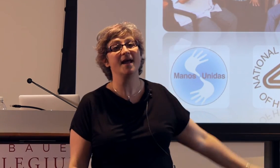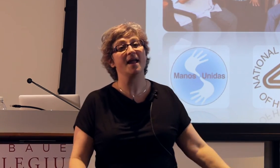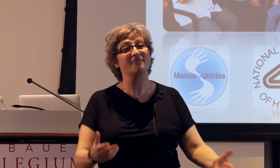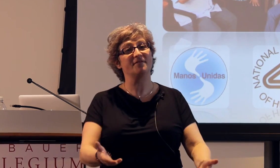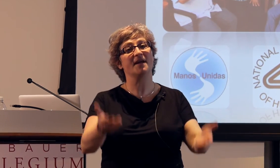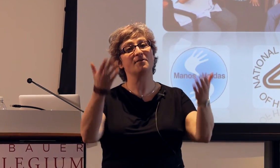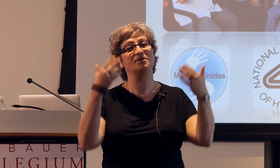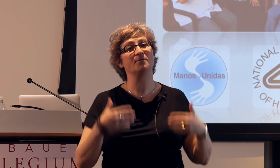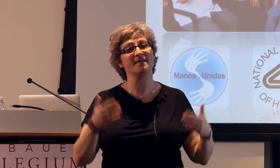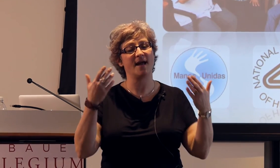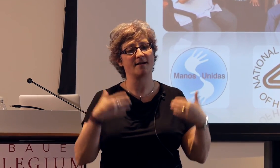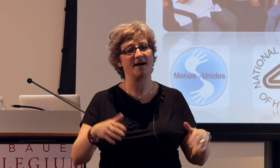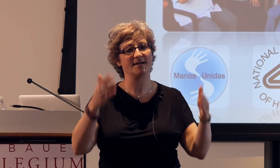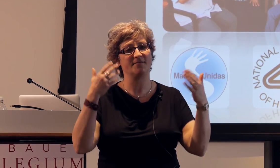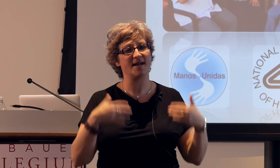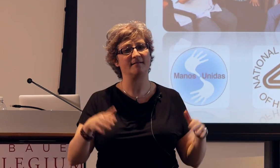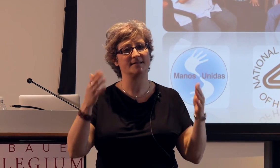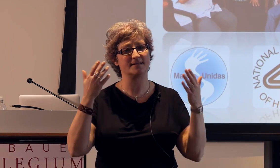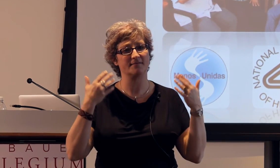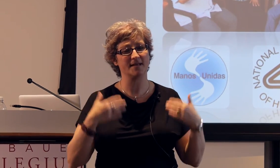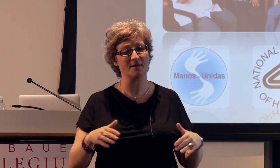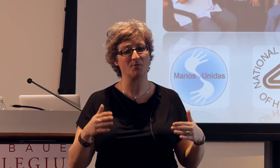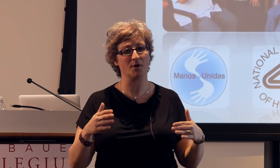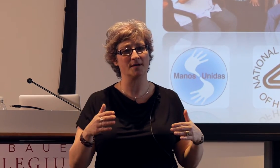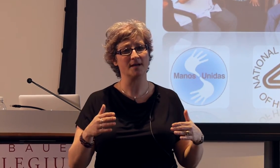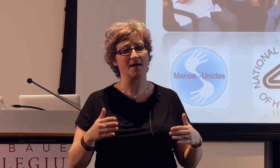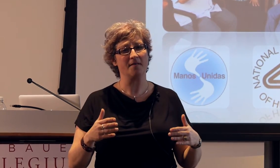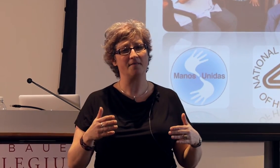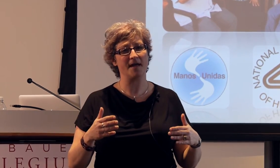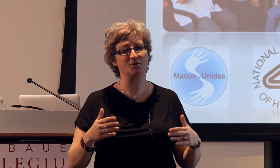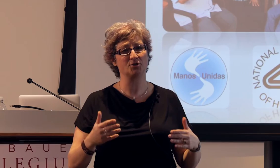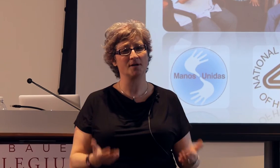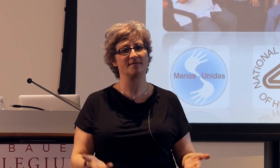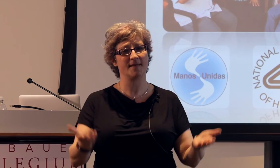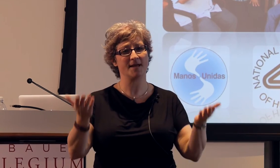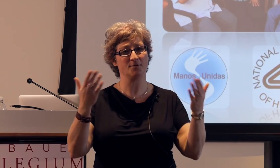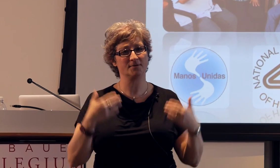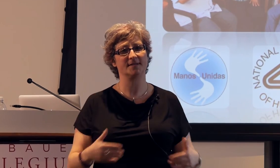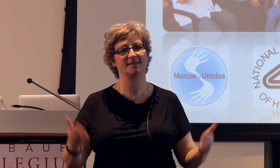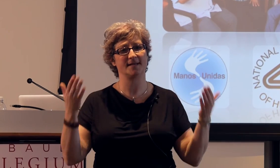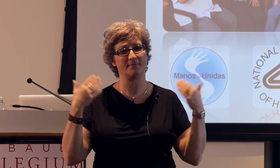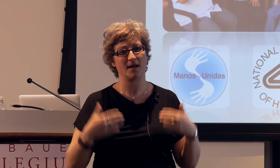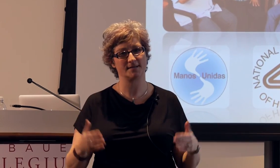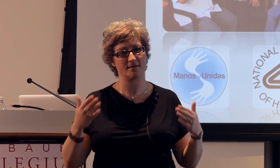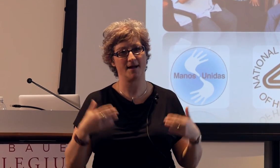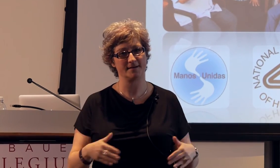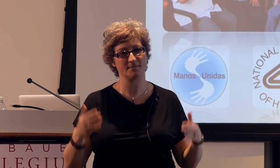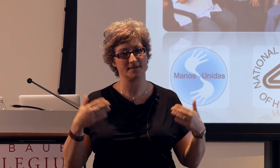if they're doing that kind of analysis of the input, then shouldn't they use the same lexical items